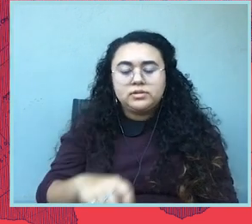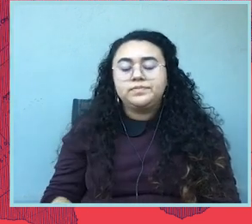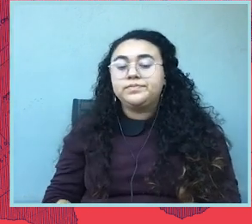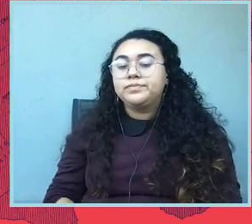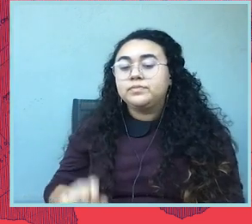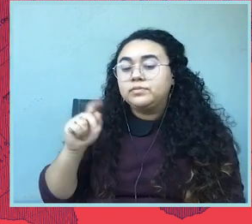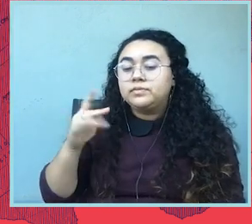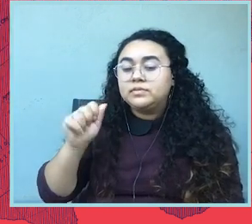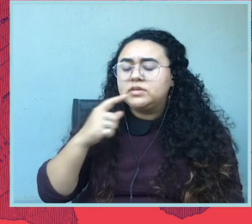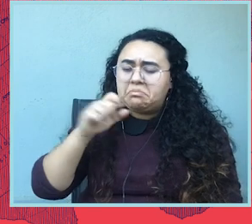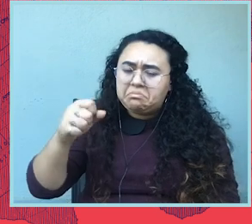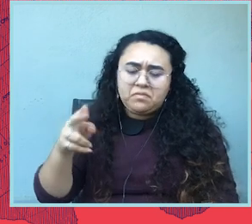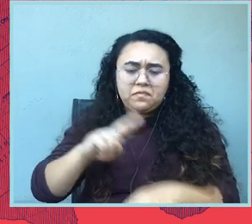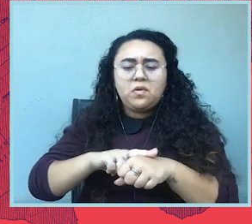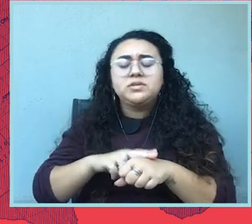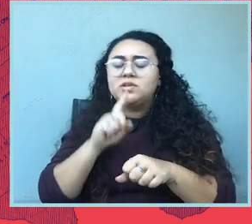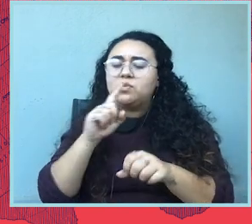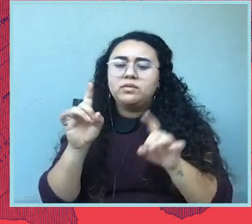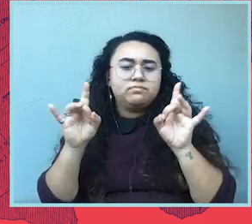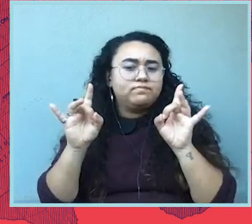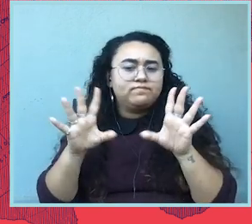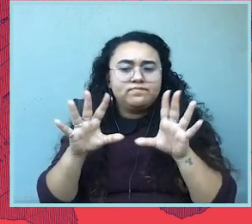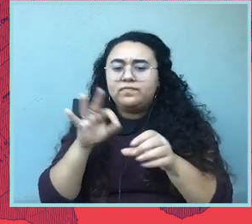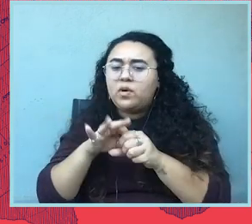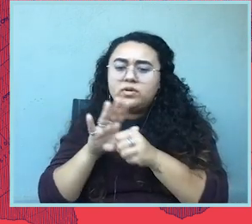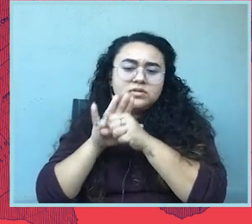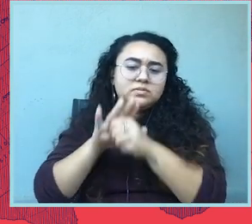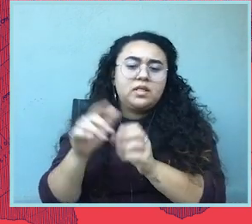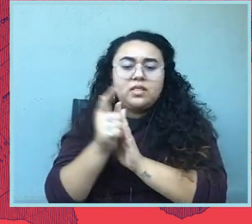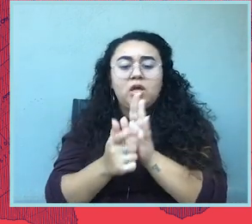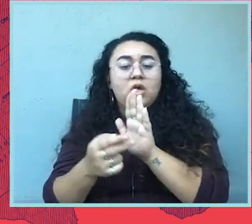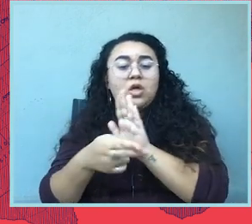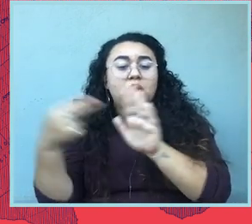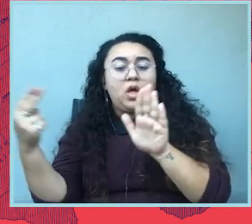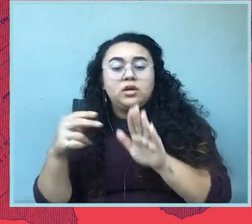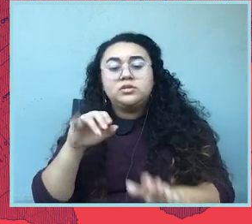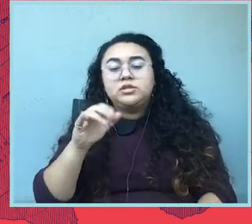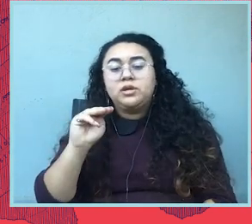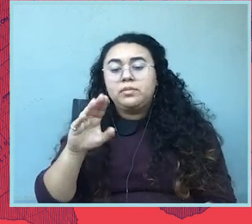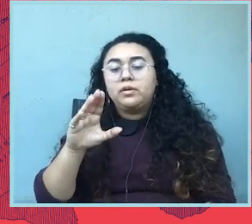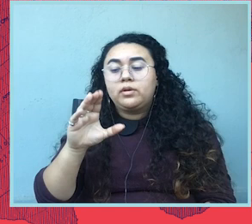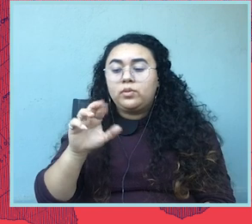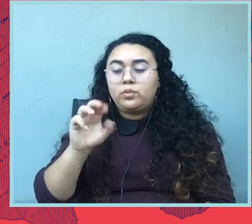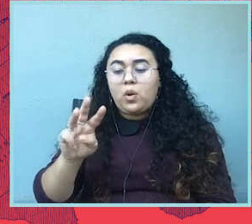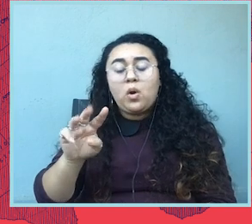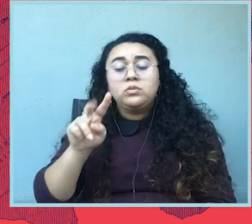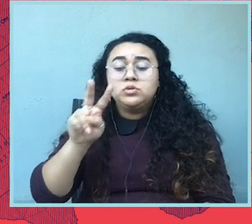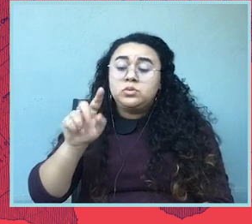Georgia's monster voter suppression law, which has been dubbed as Jim Crow 2.0, is a paradigmatic